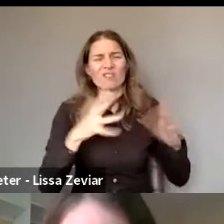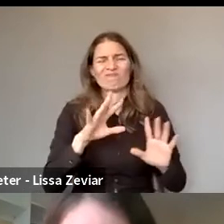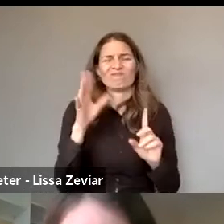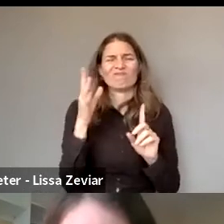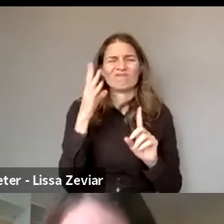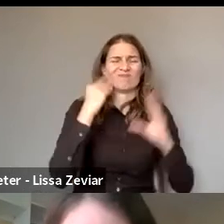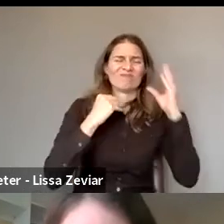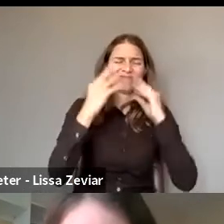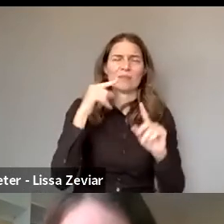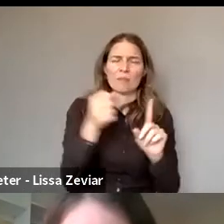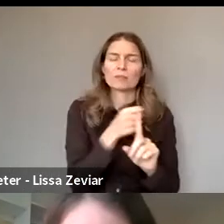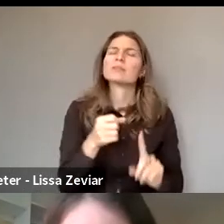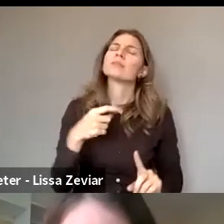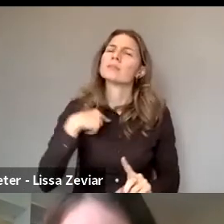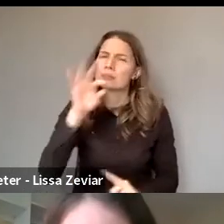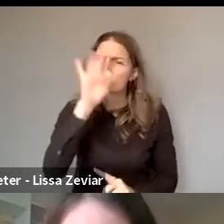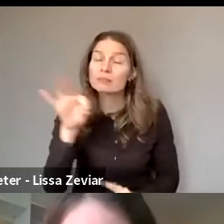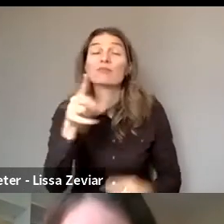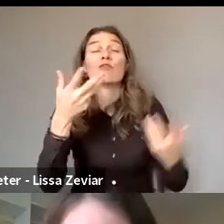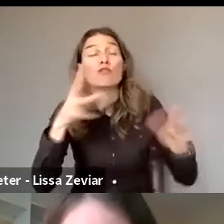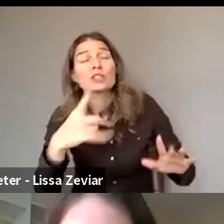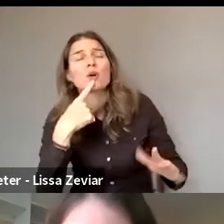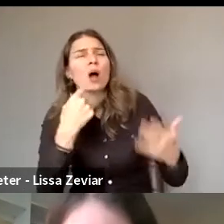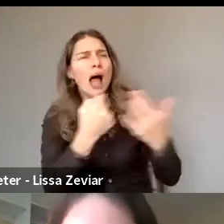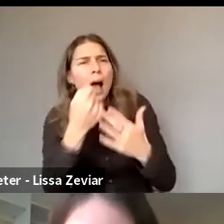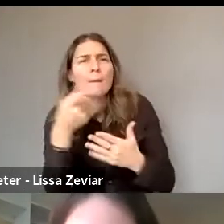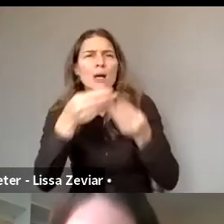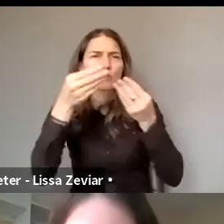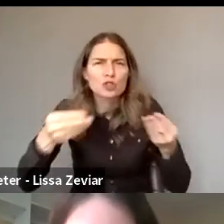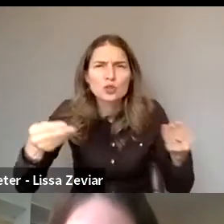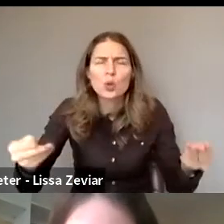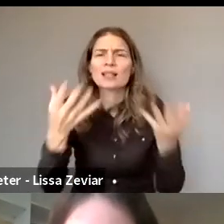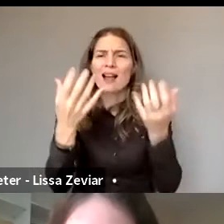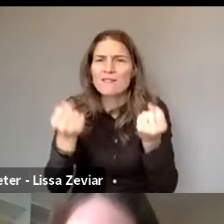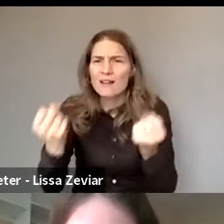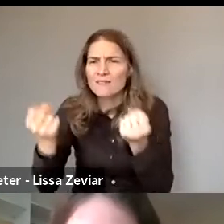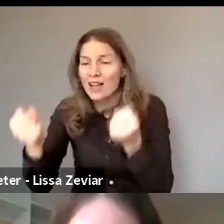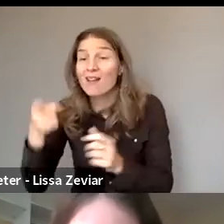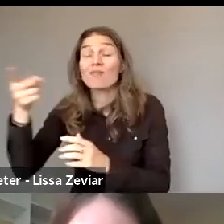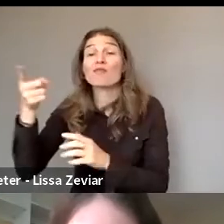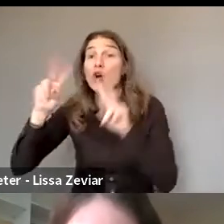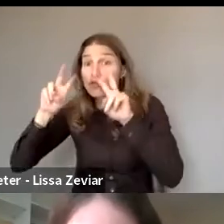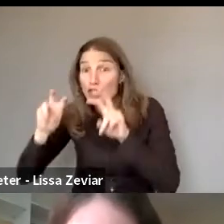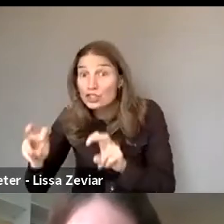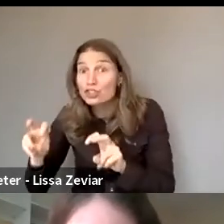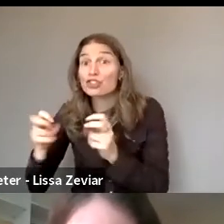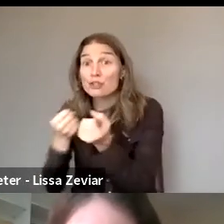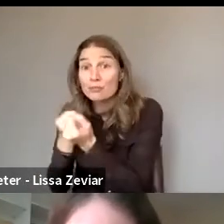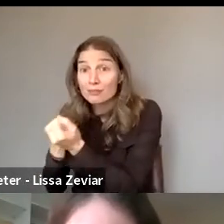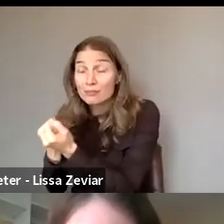You talked about what's happening and there's research to back this up. My question is, okay, violence it is happening,